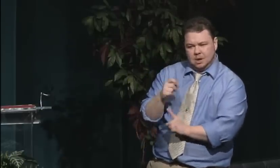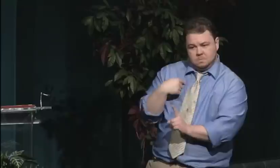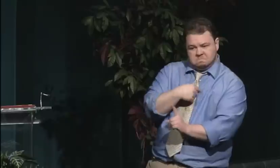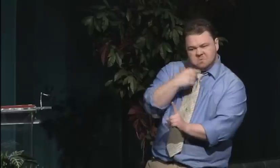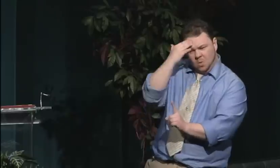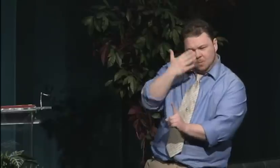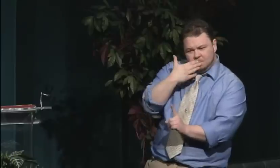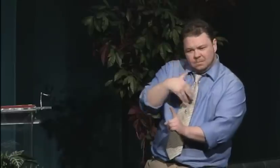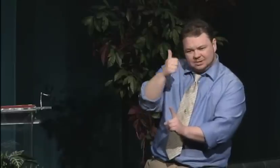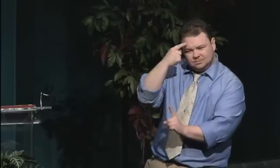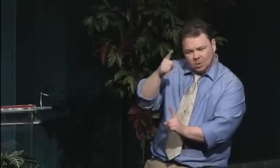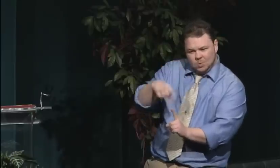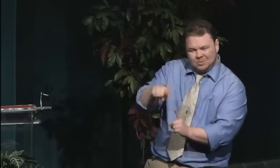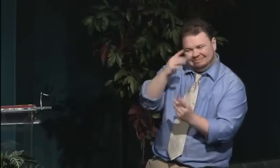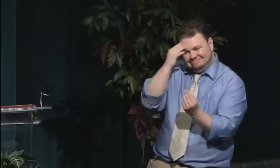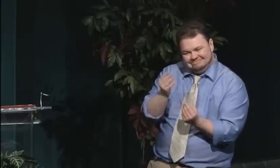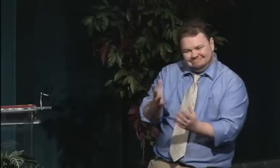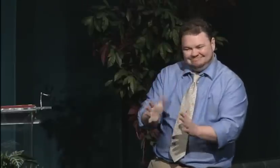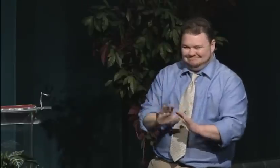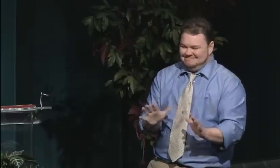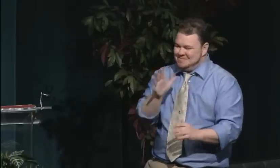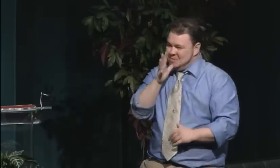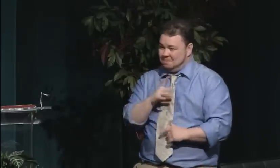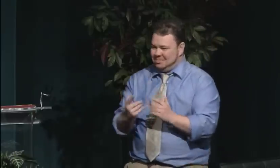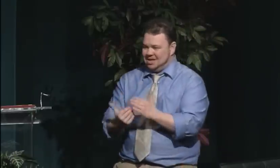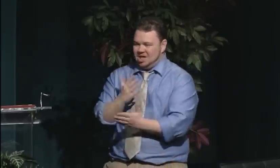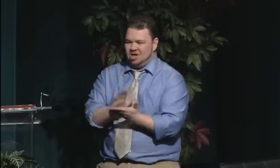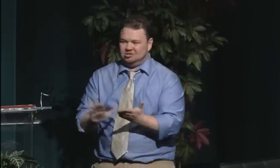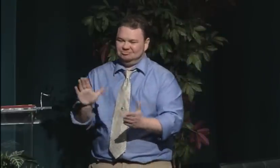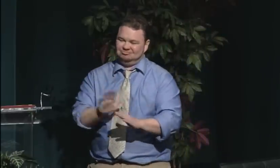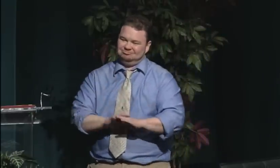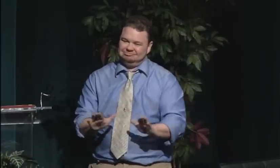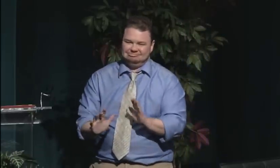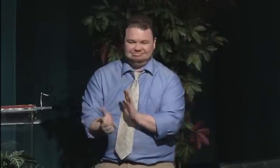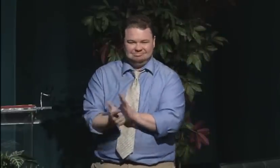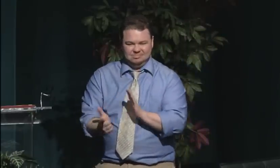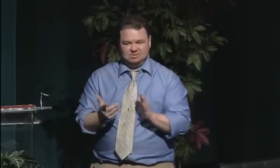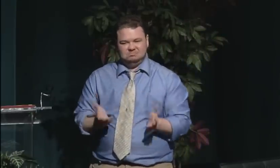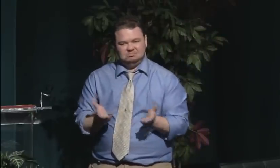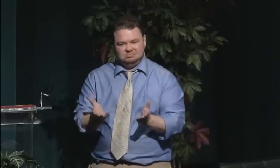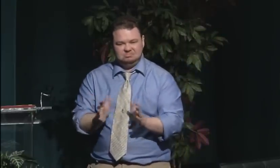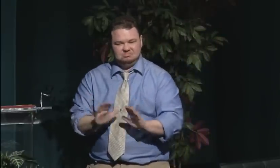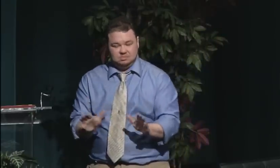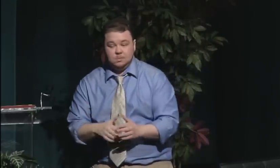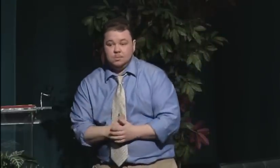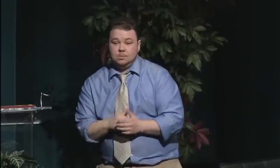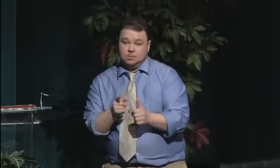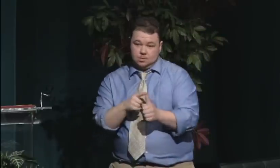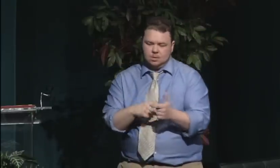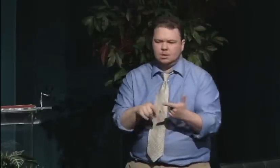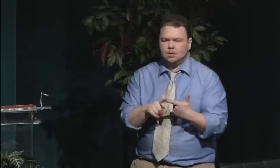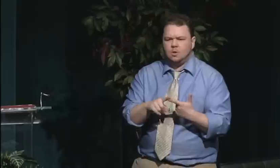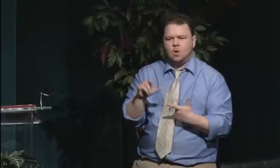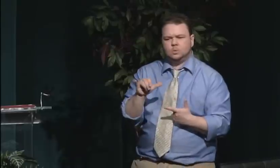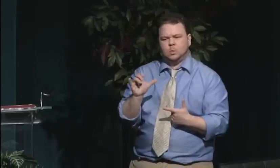coming into higher education. Some of their points were that this could cause